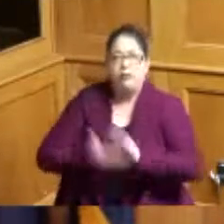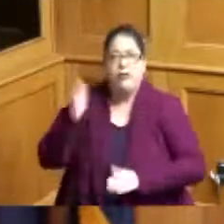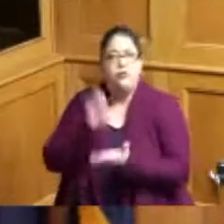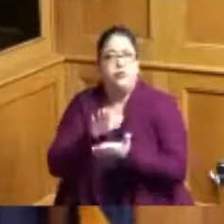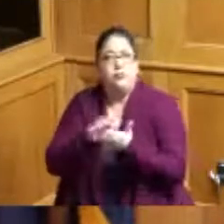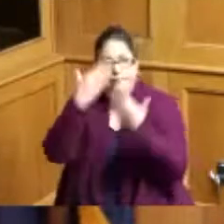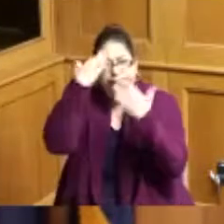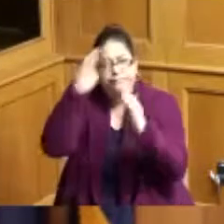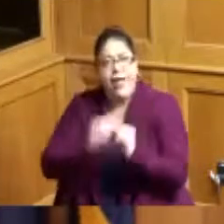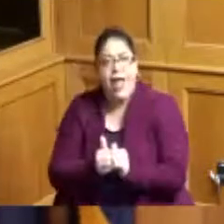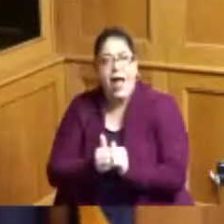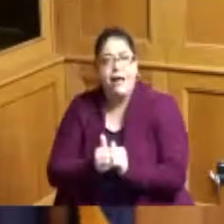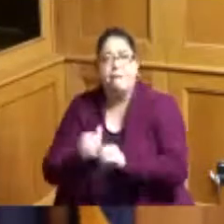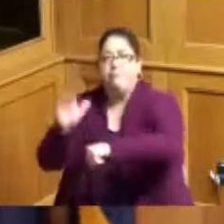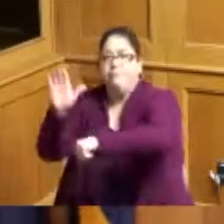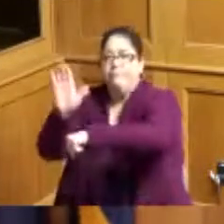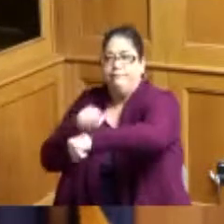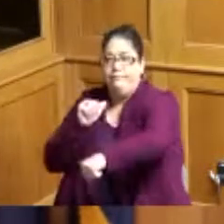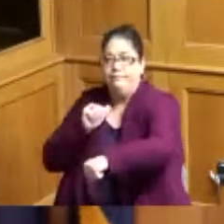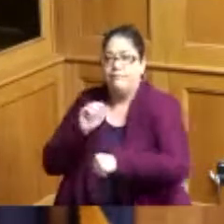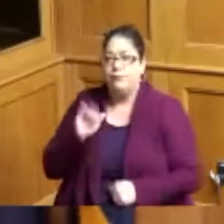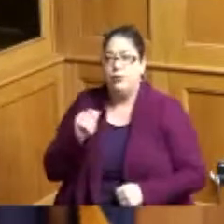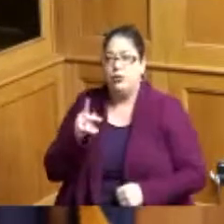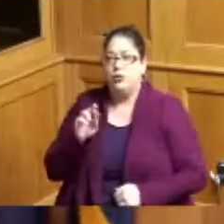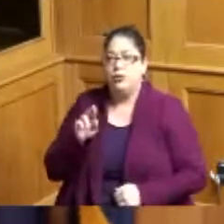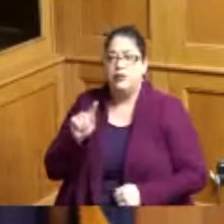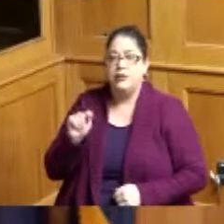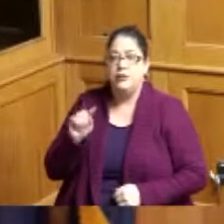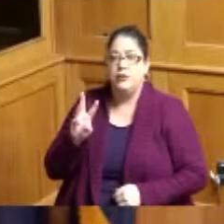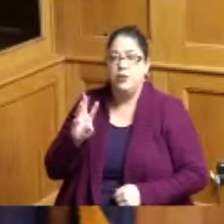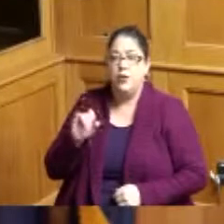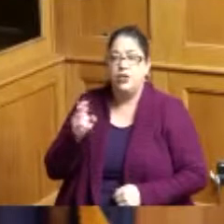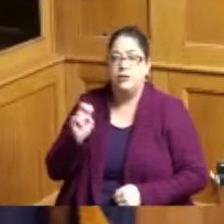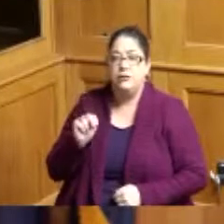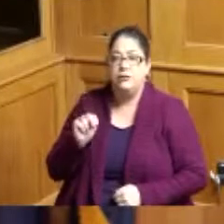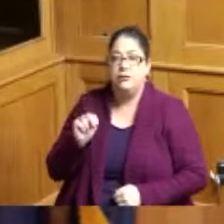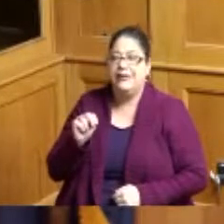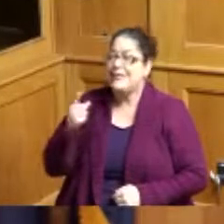so they summoned Booker T Washington and Booker T Washington said I'm busy here at